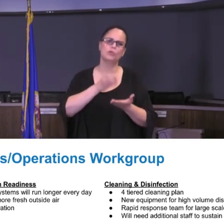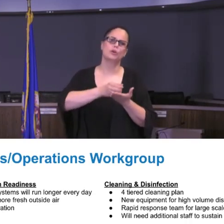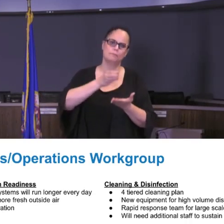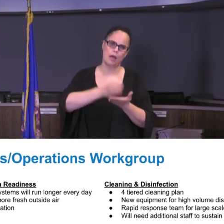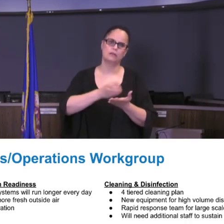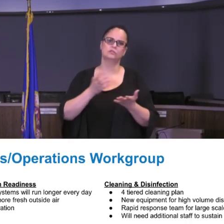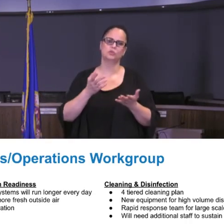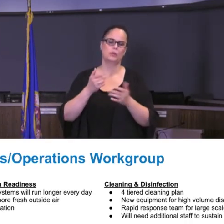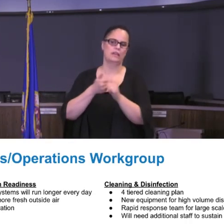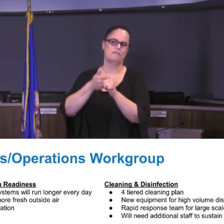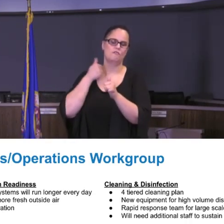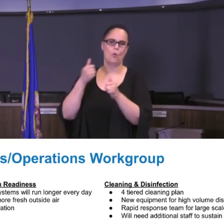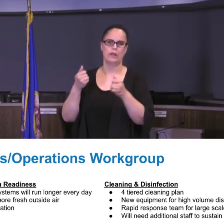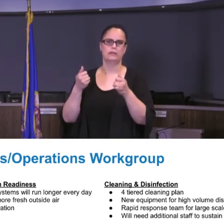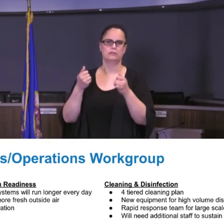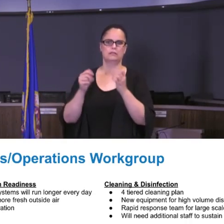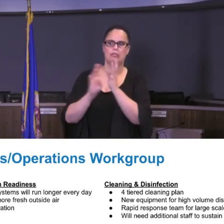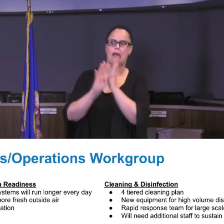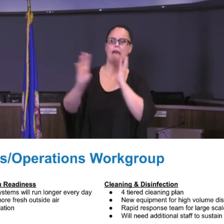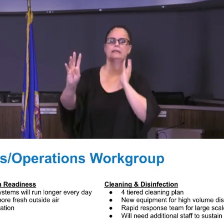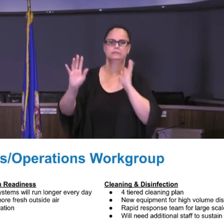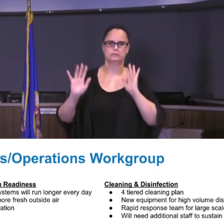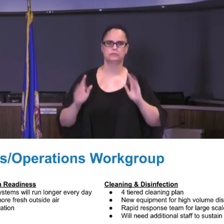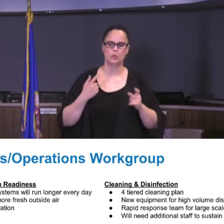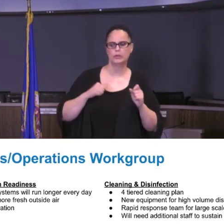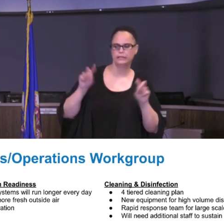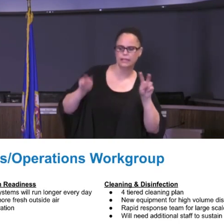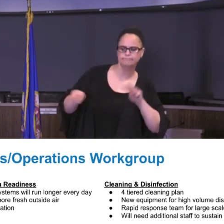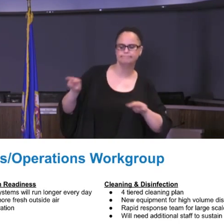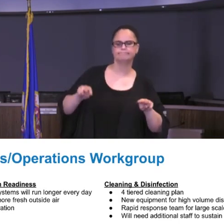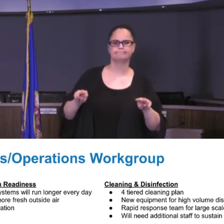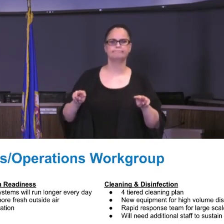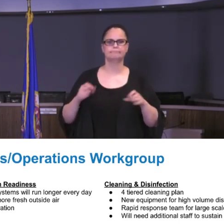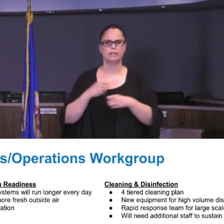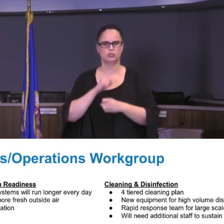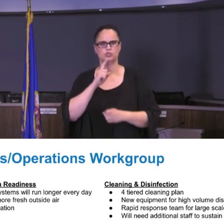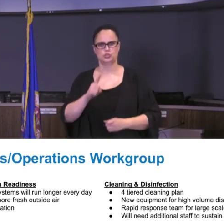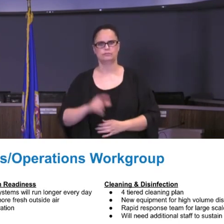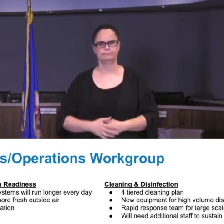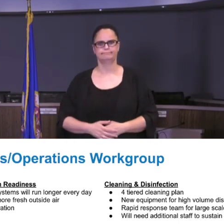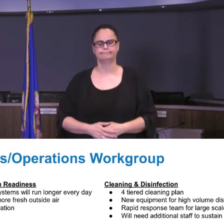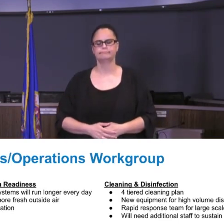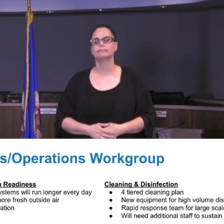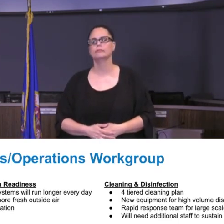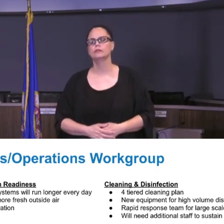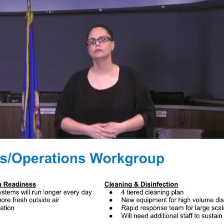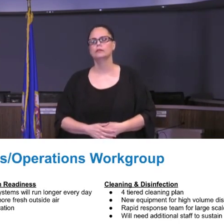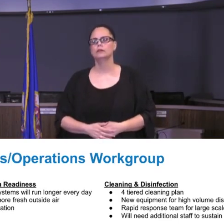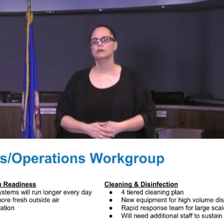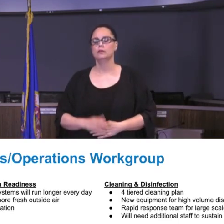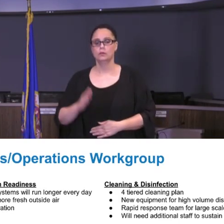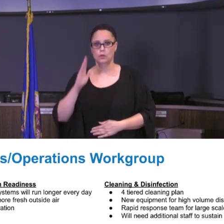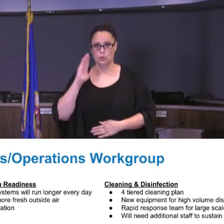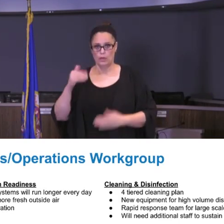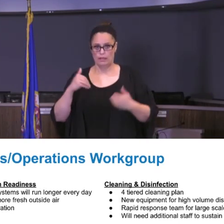kind at those hydration stations and we can moderate that much better. We're also going to have to create COVID isolation rooms